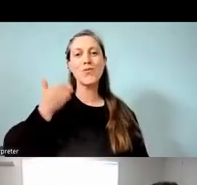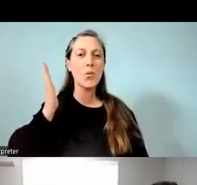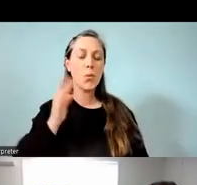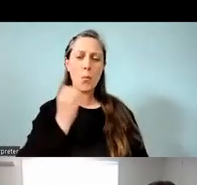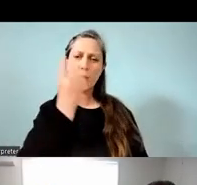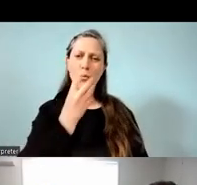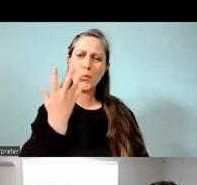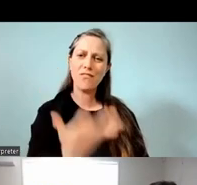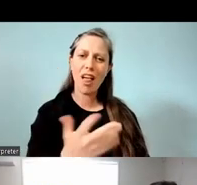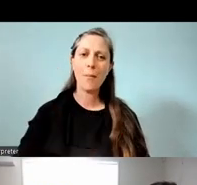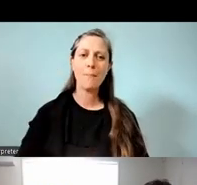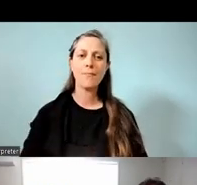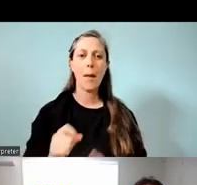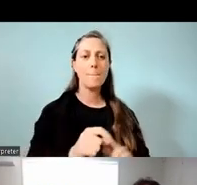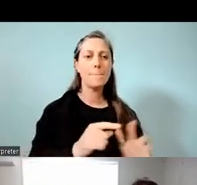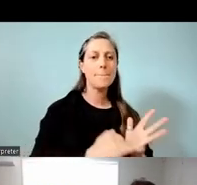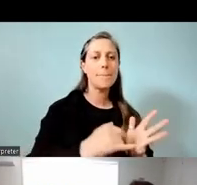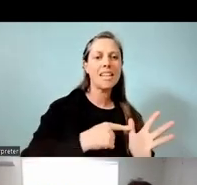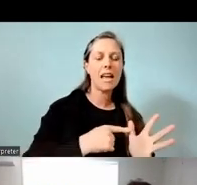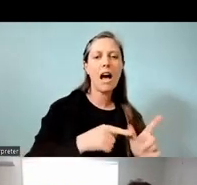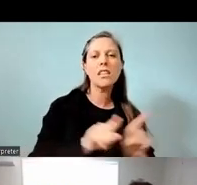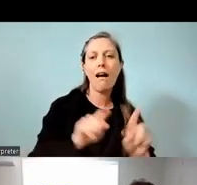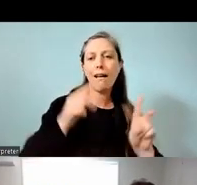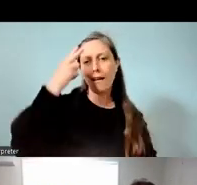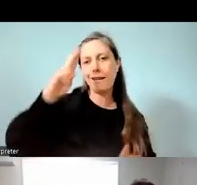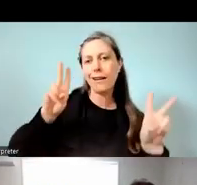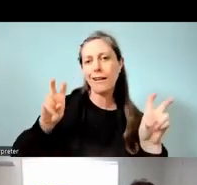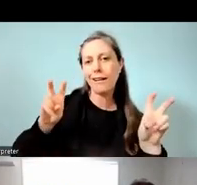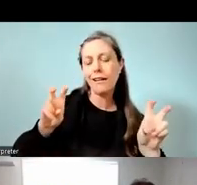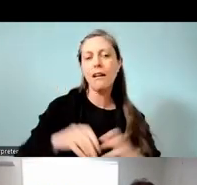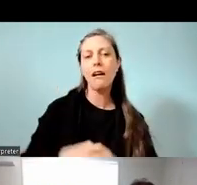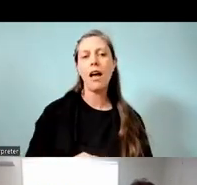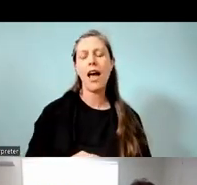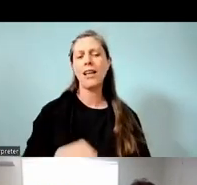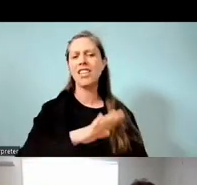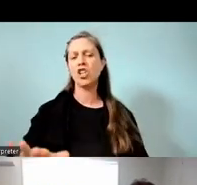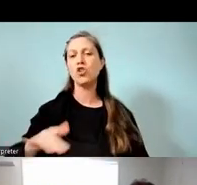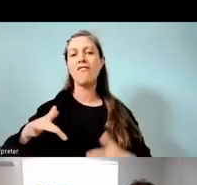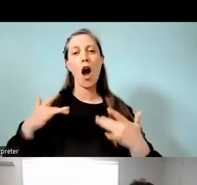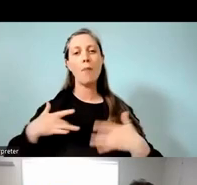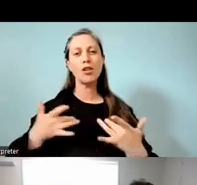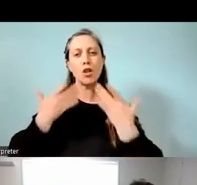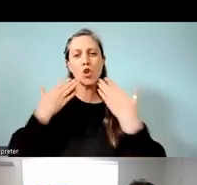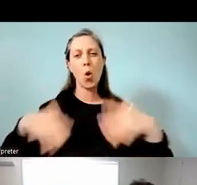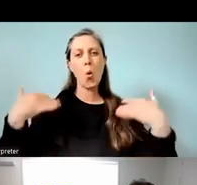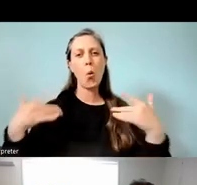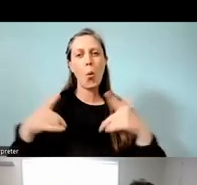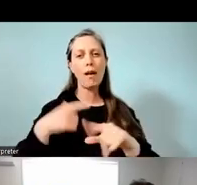As you can see there, Pasa for short and these tamariki in their vibrancy are a great example of the type of tamariki